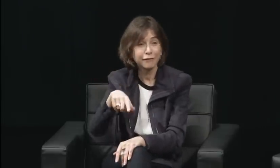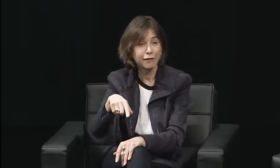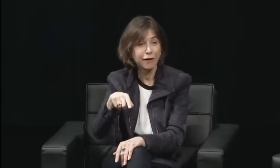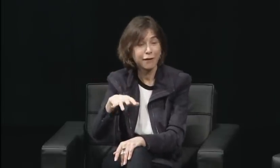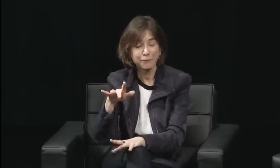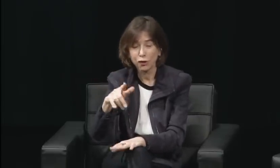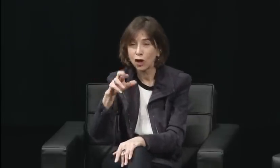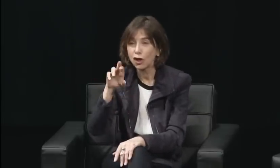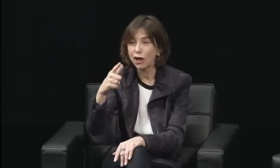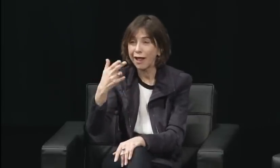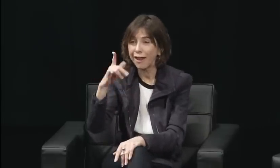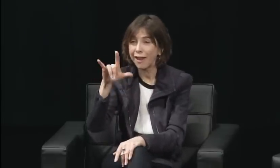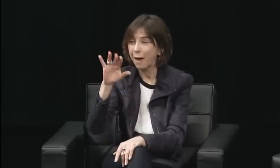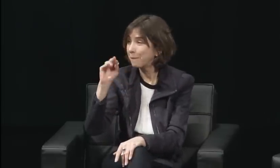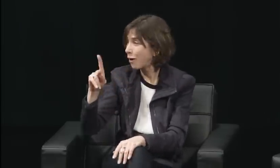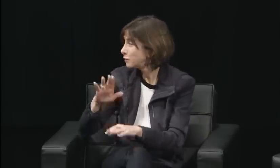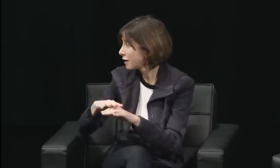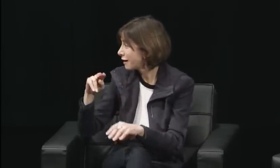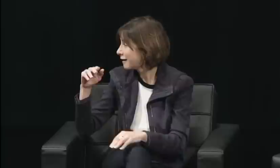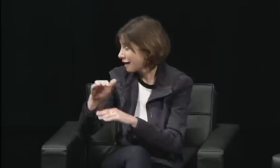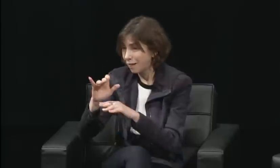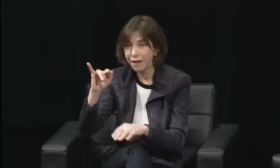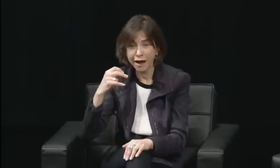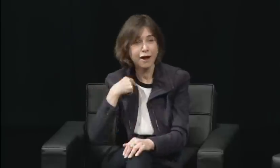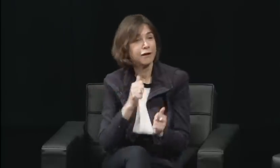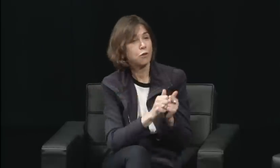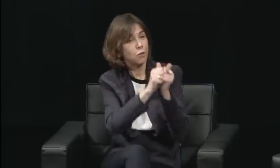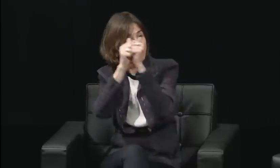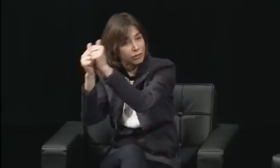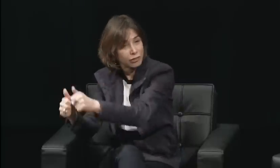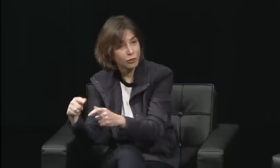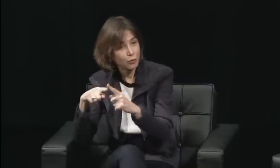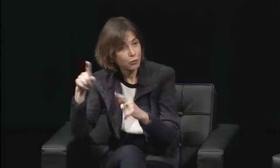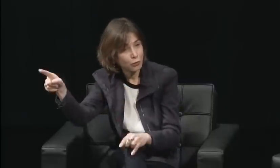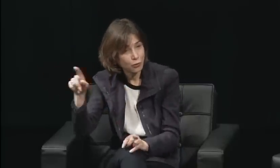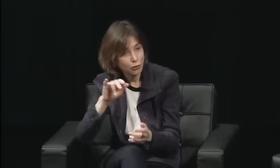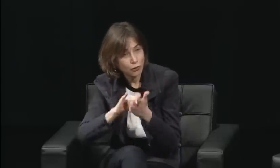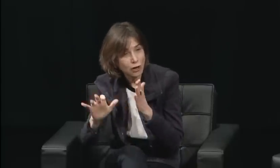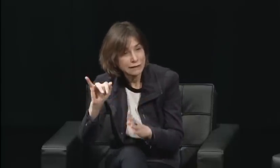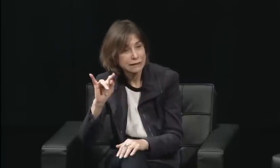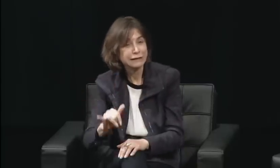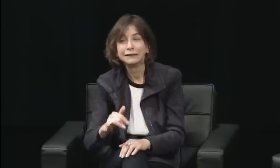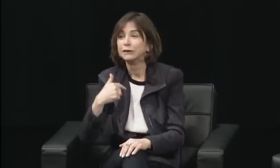The media wanted to hear from the students, because they knew the students are the voice of tomorrow